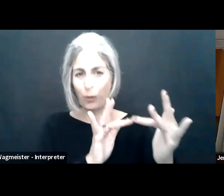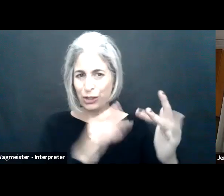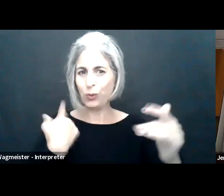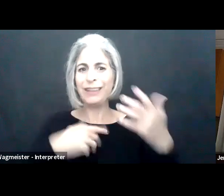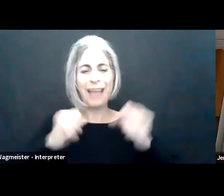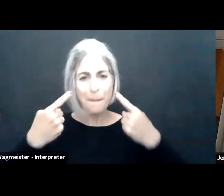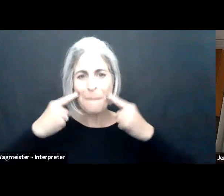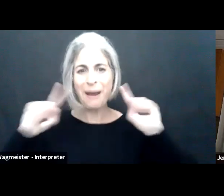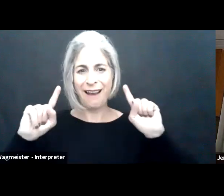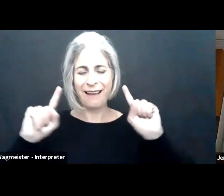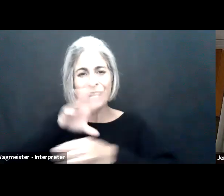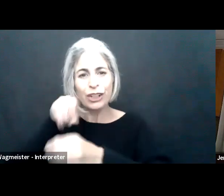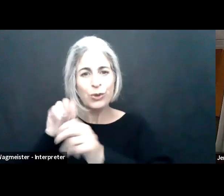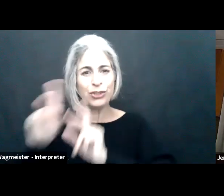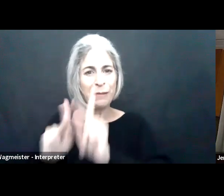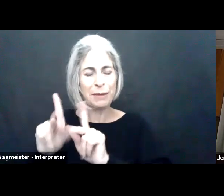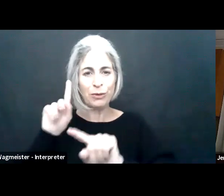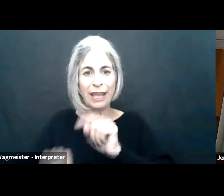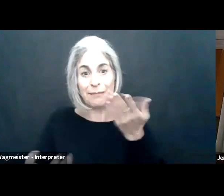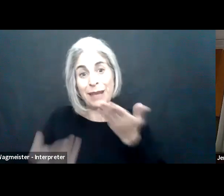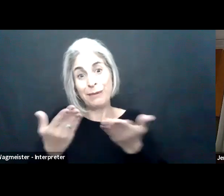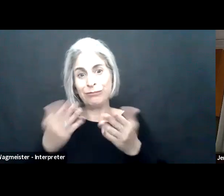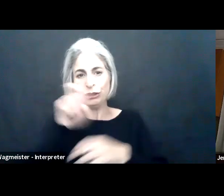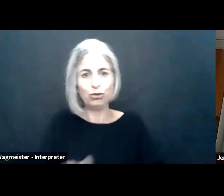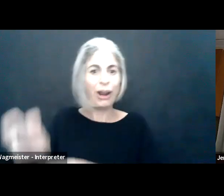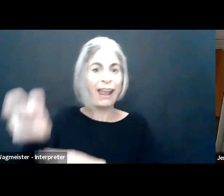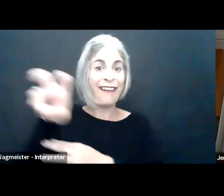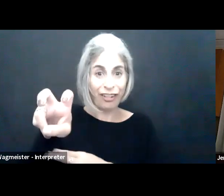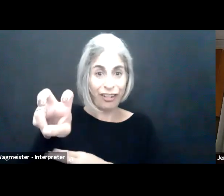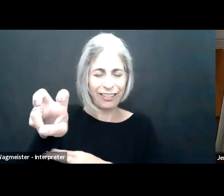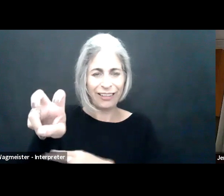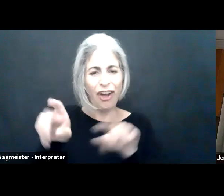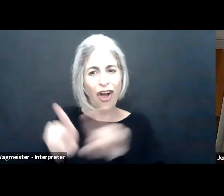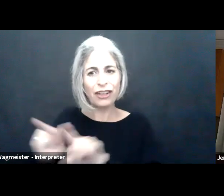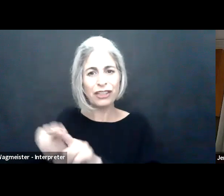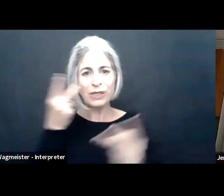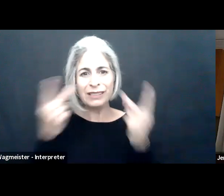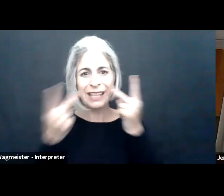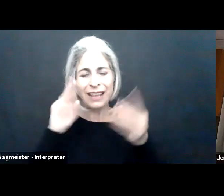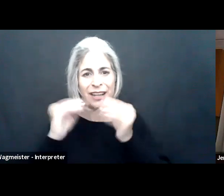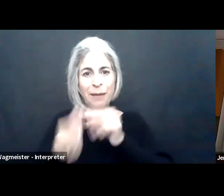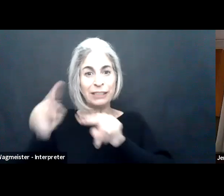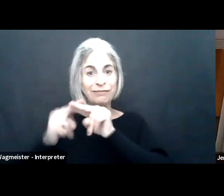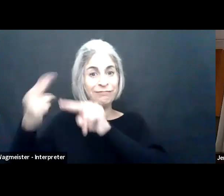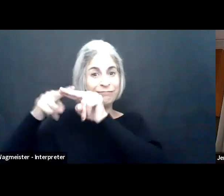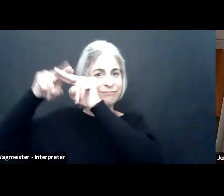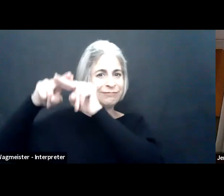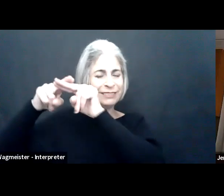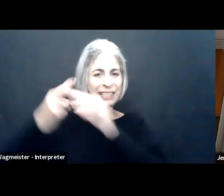And one thing I love about these virtual conferences is the outreach we're able to do and inclusion of people that can't